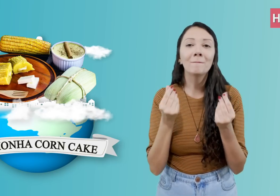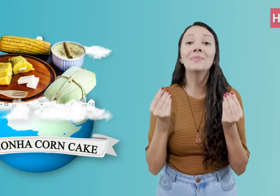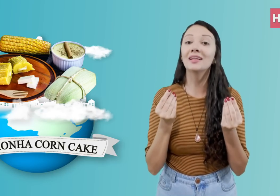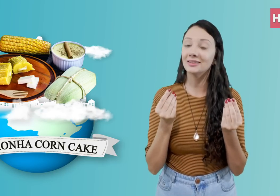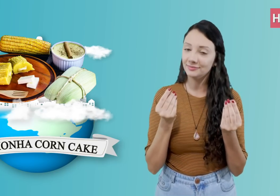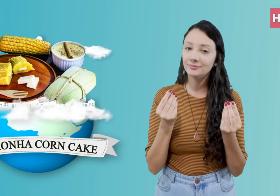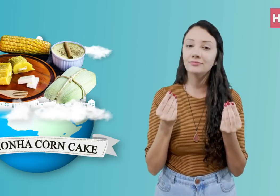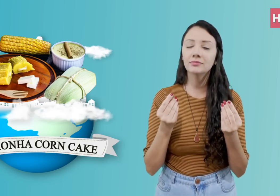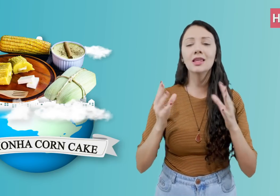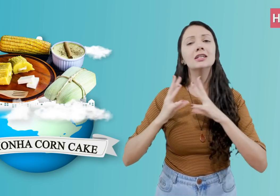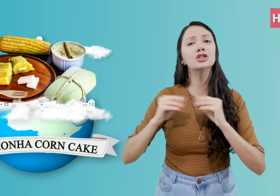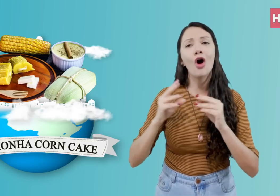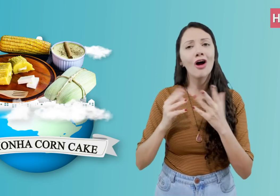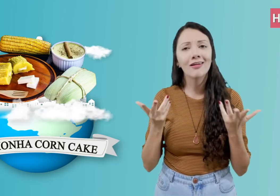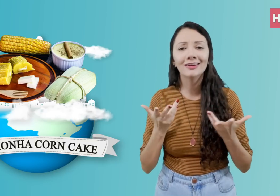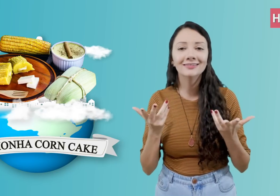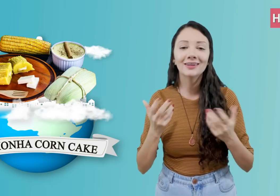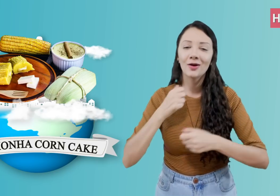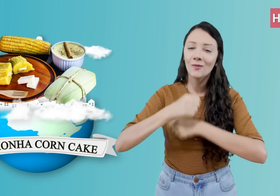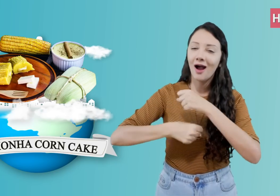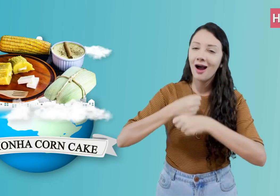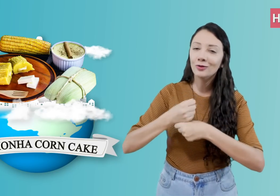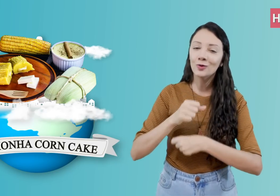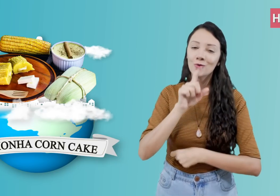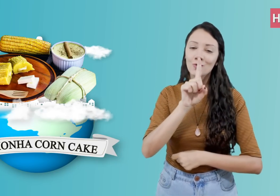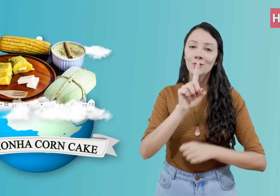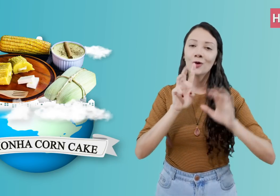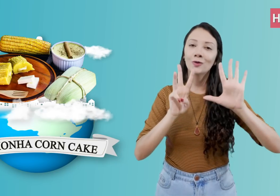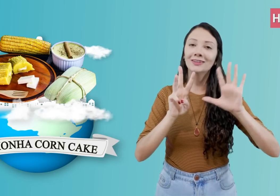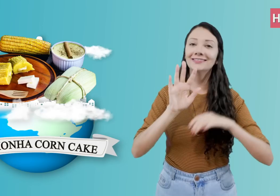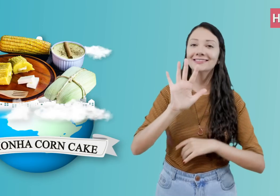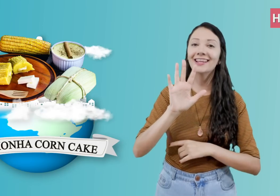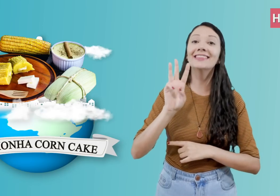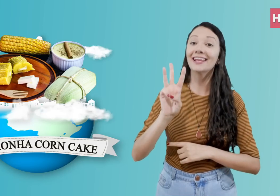when it was mentioned as a